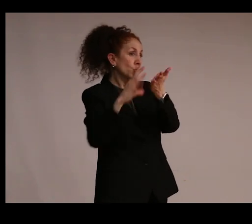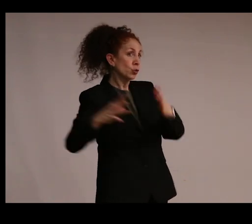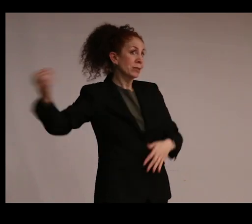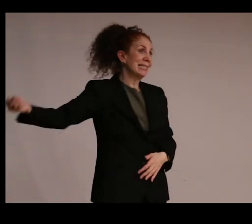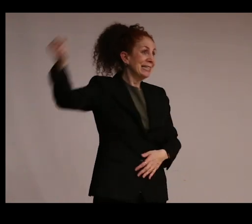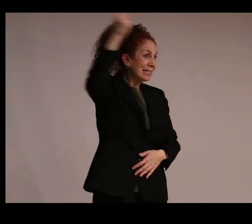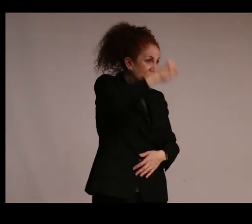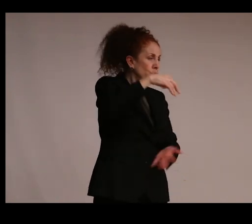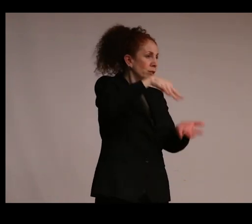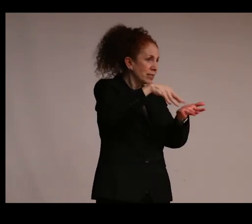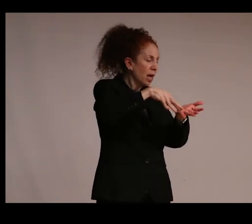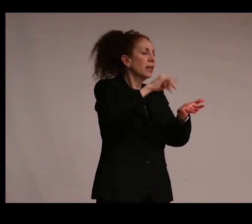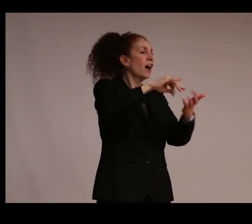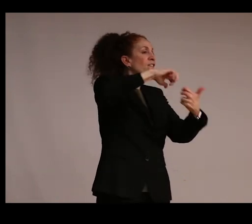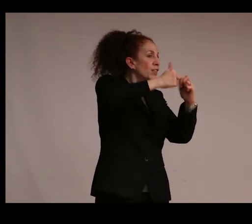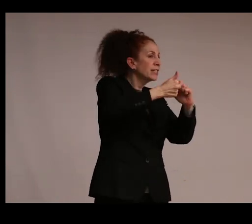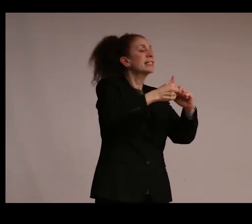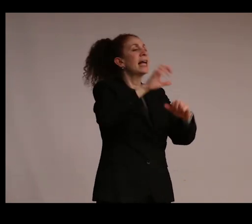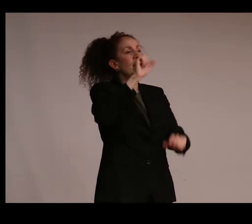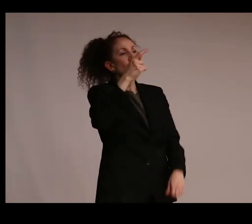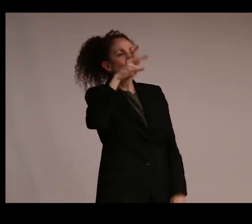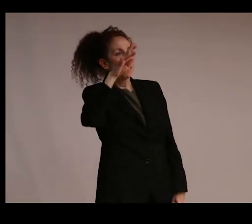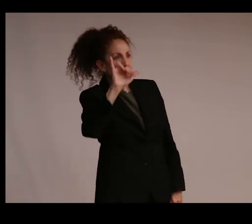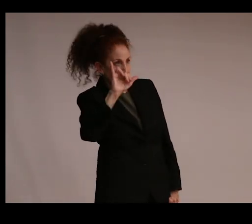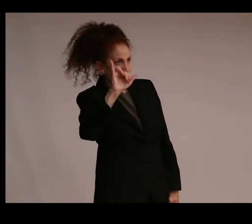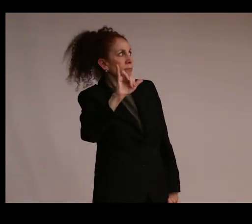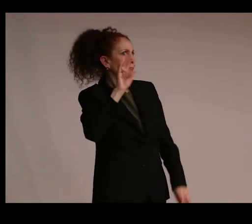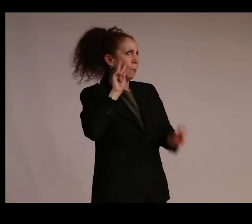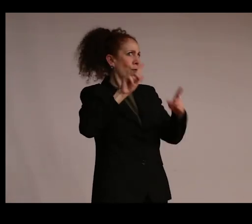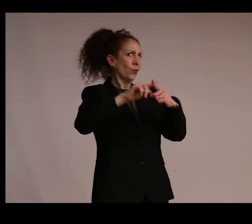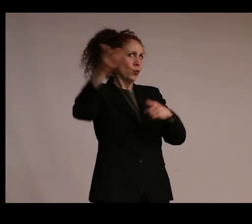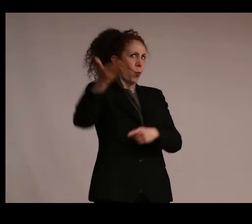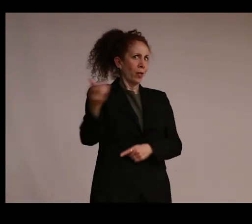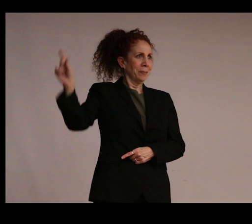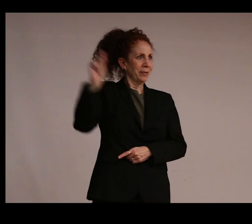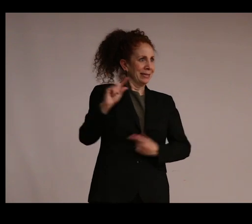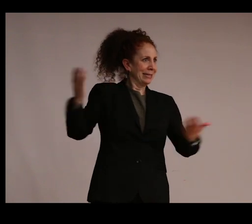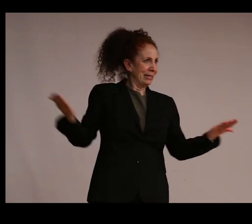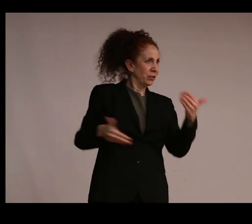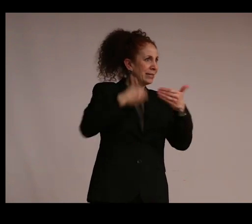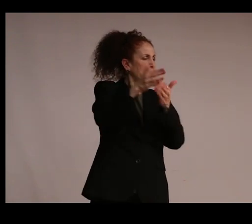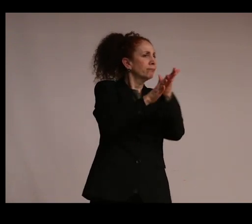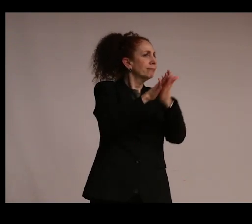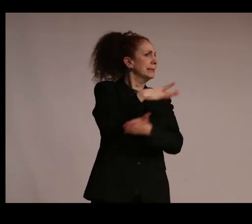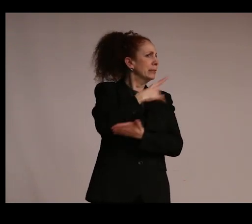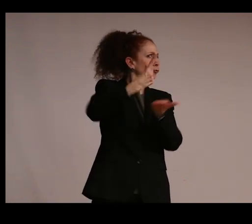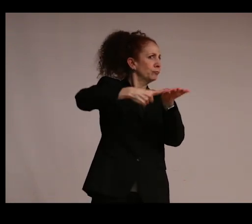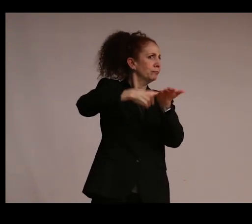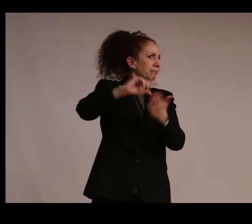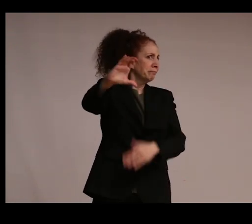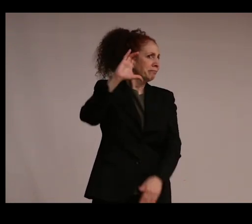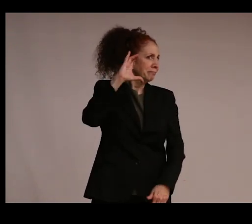of physics and astronomy. And I'm greatly looking forward to welcoming him. I think it's going to be a very interesting talk.